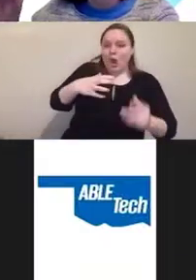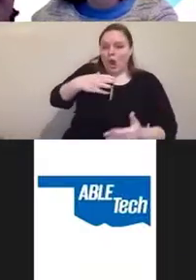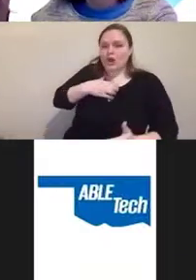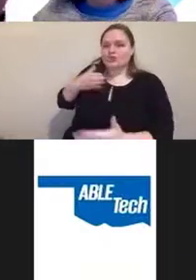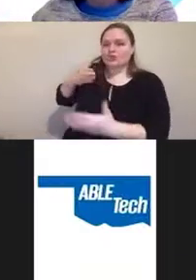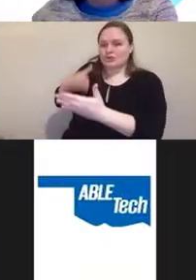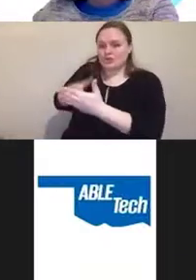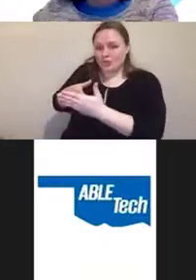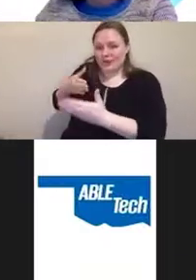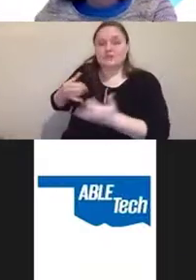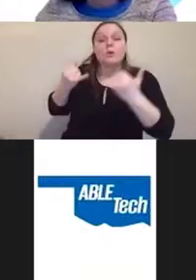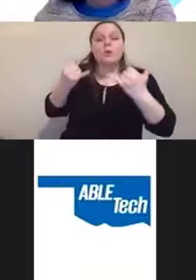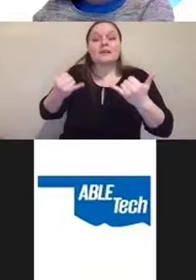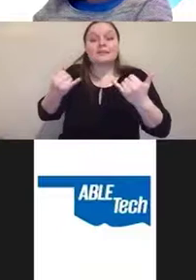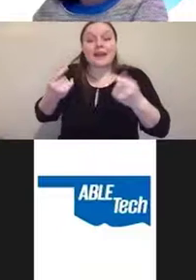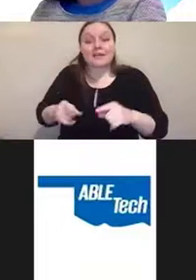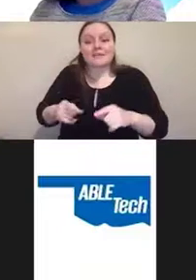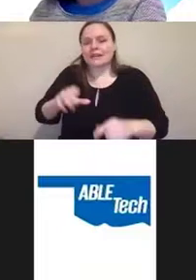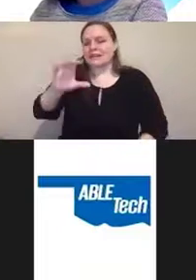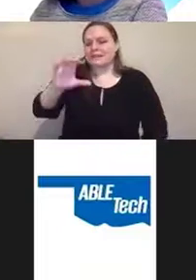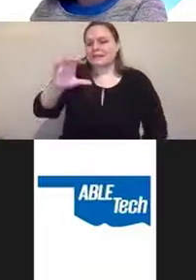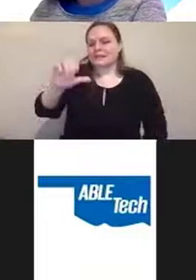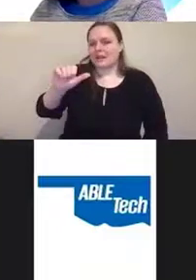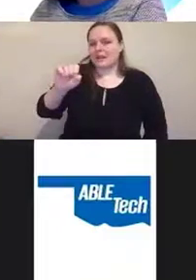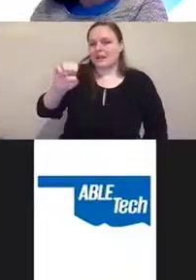which is the legal term for the results of the lawsuits,